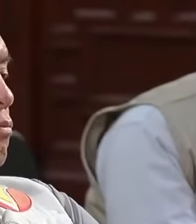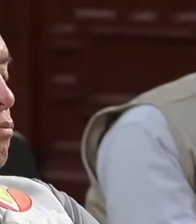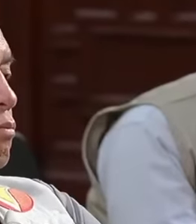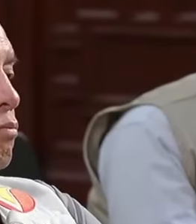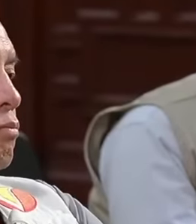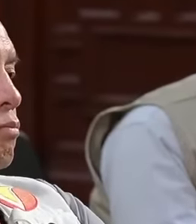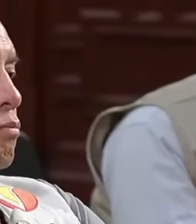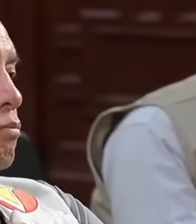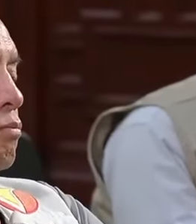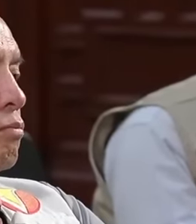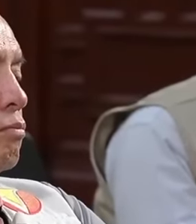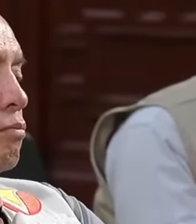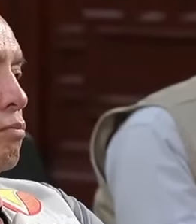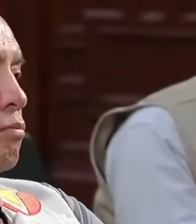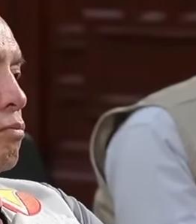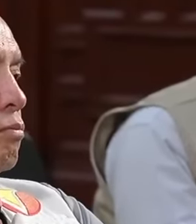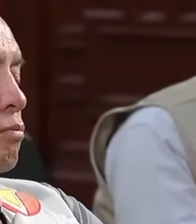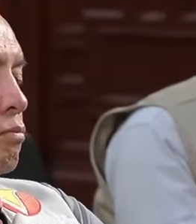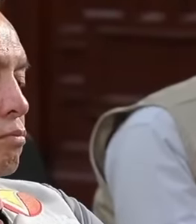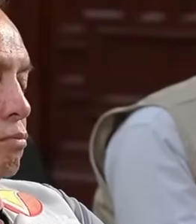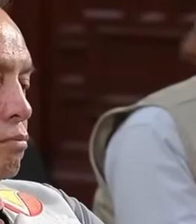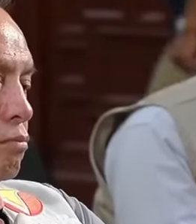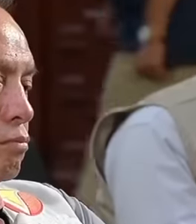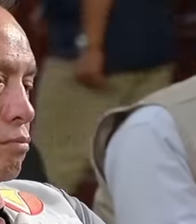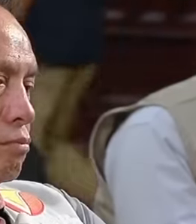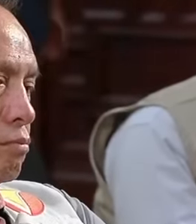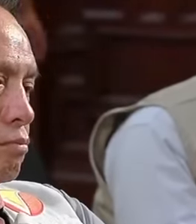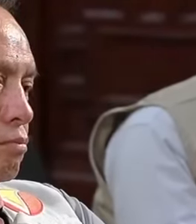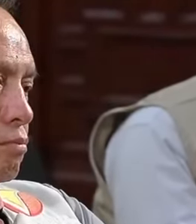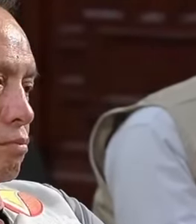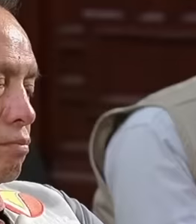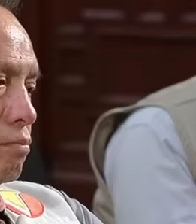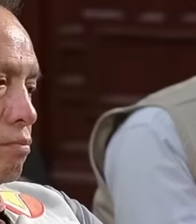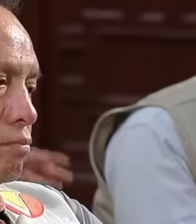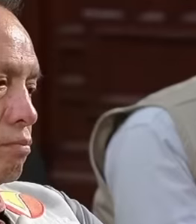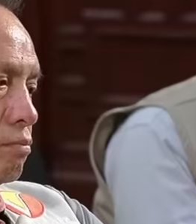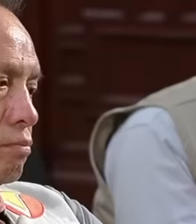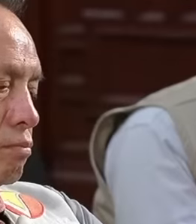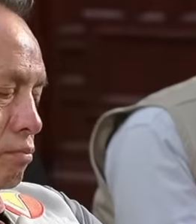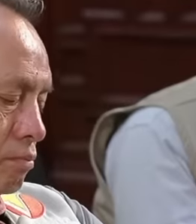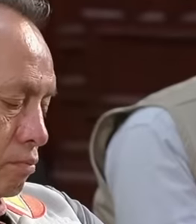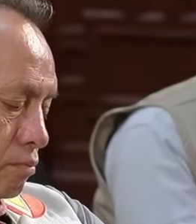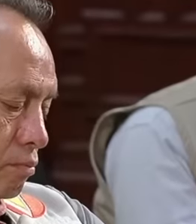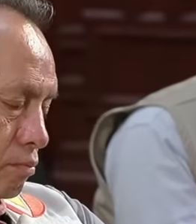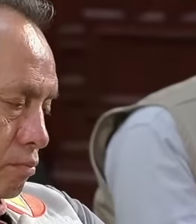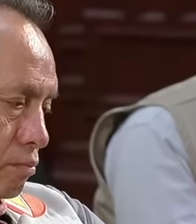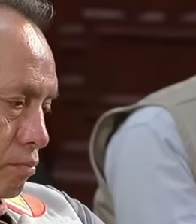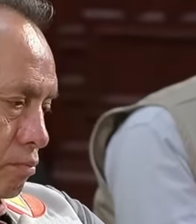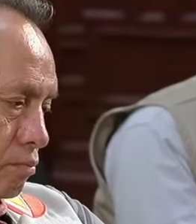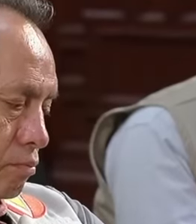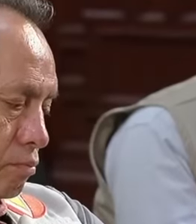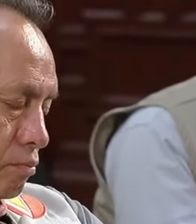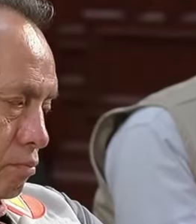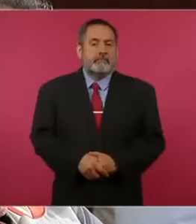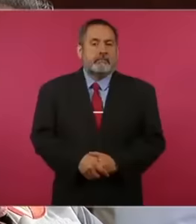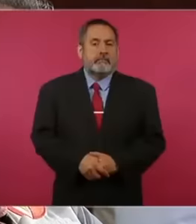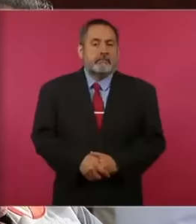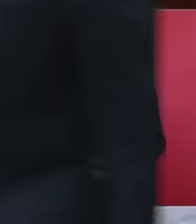was already transformed. in a bloody cemetery with a Plague of femicides,